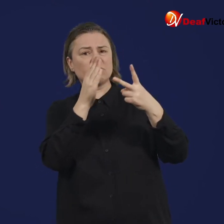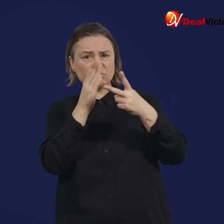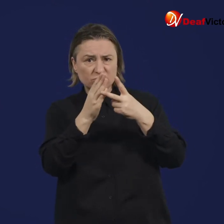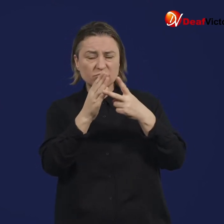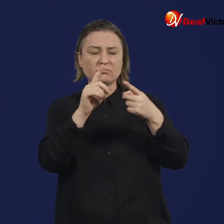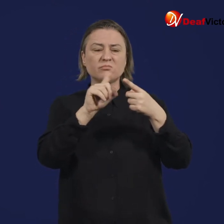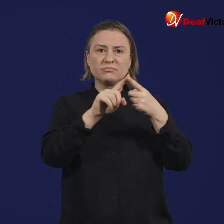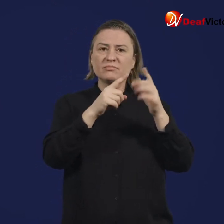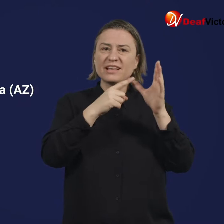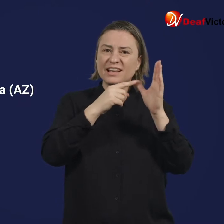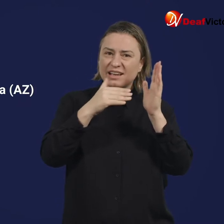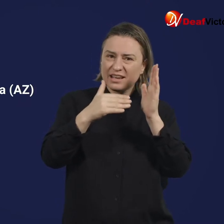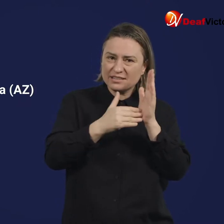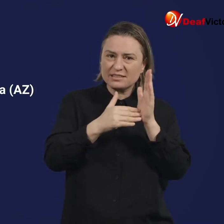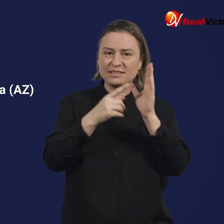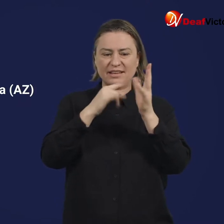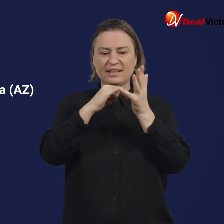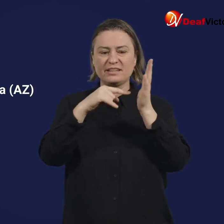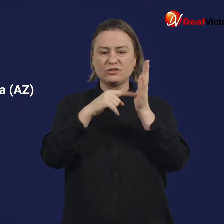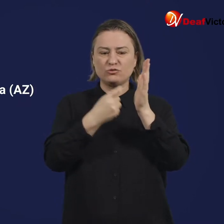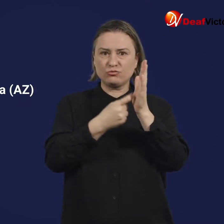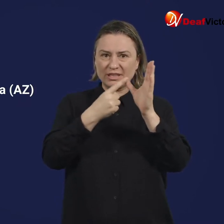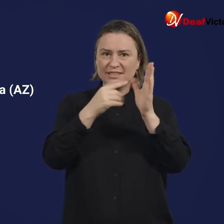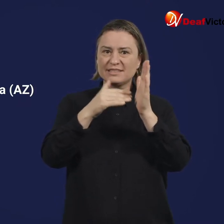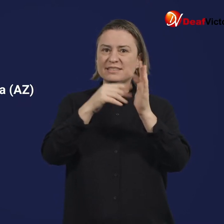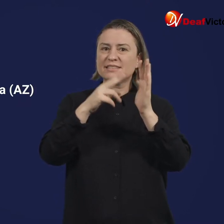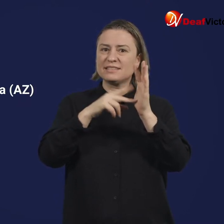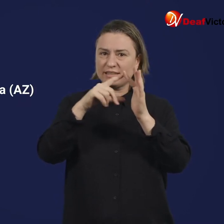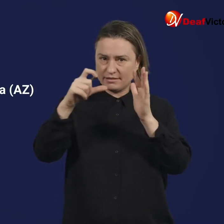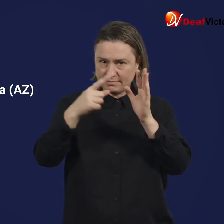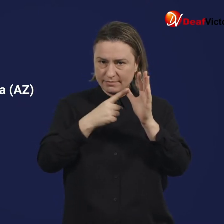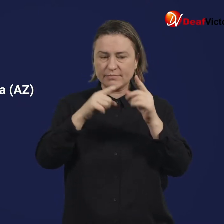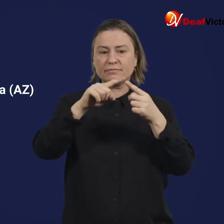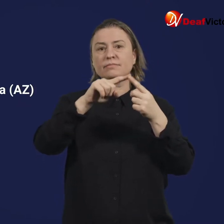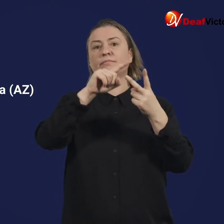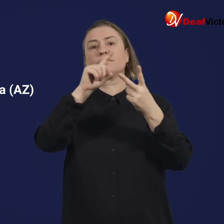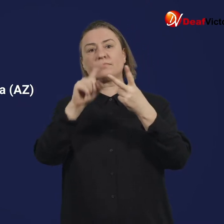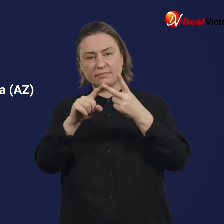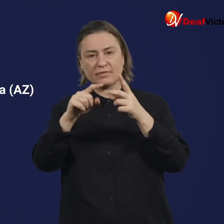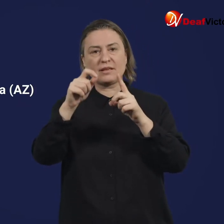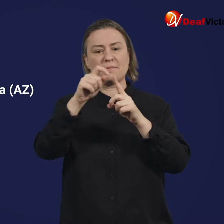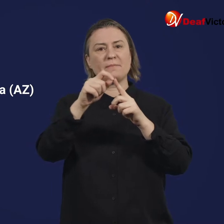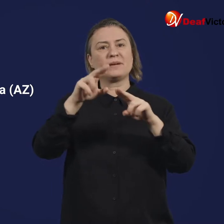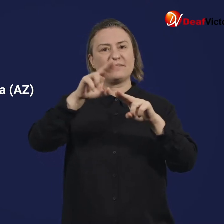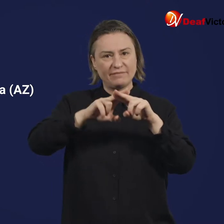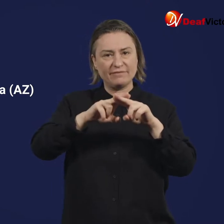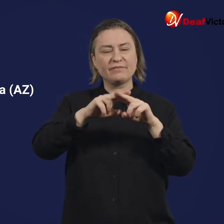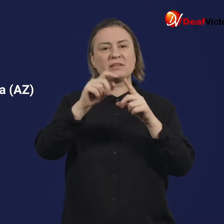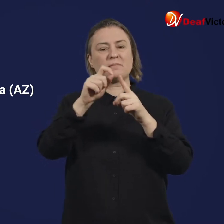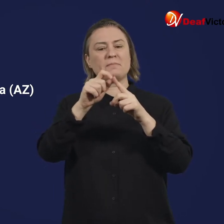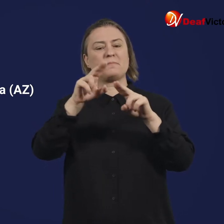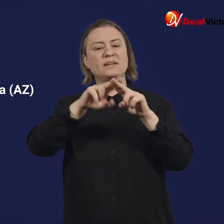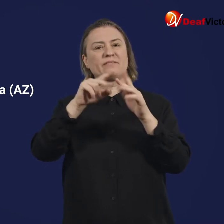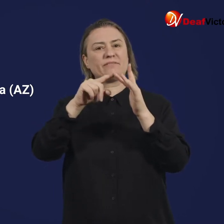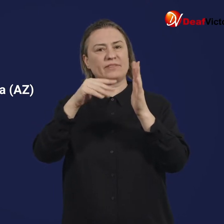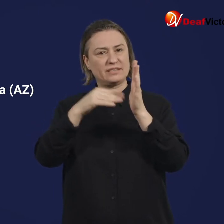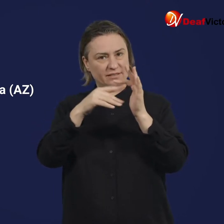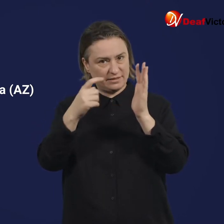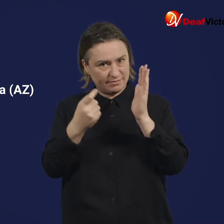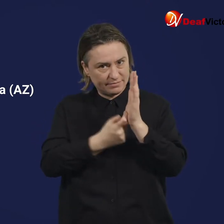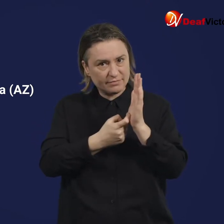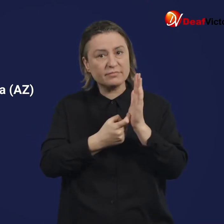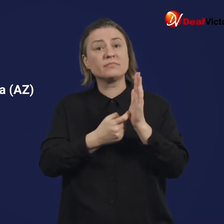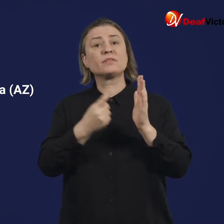the two best vaccines on the market: AstraZeneca and Pfizer.